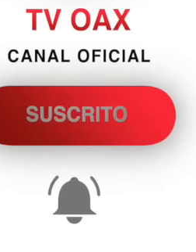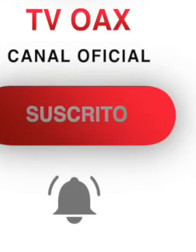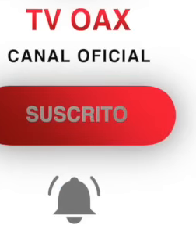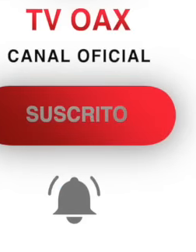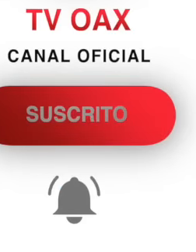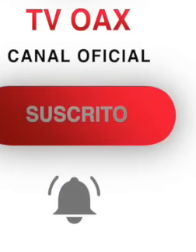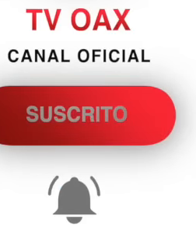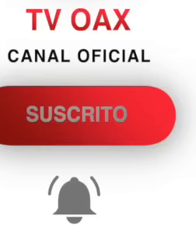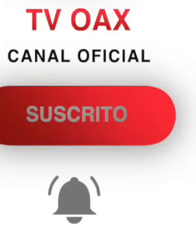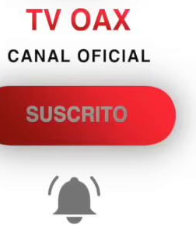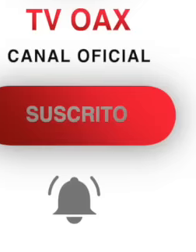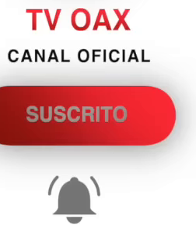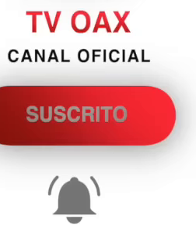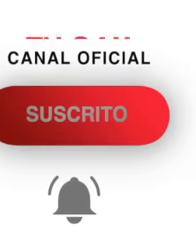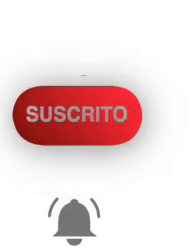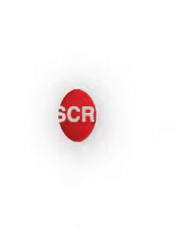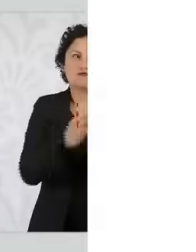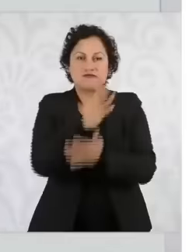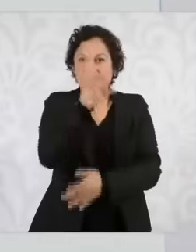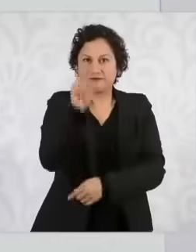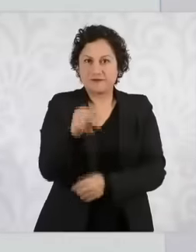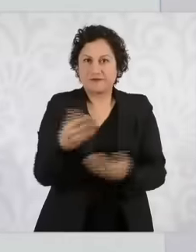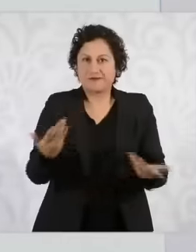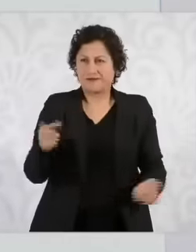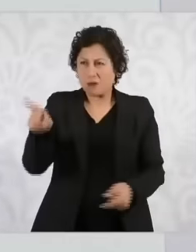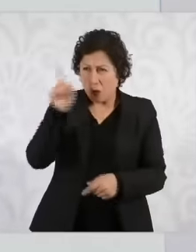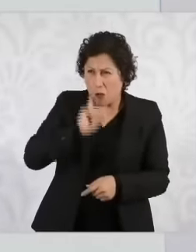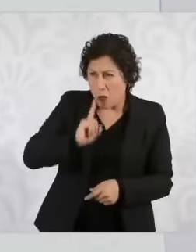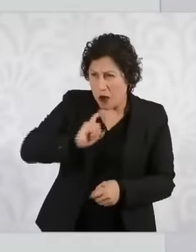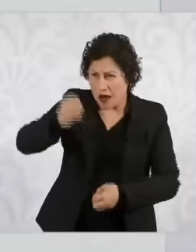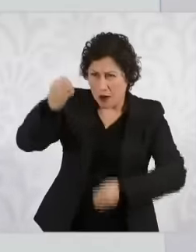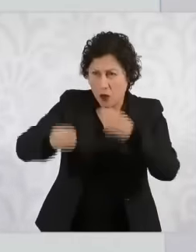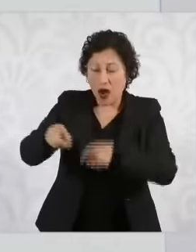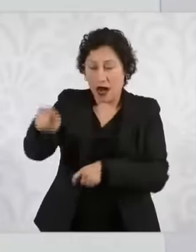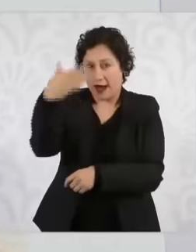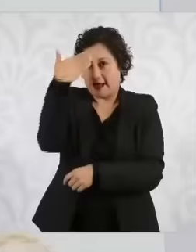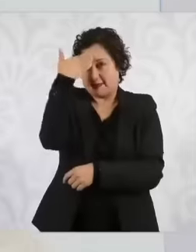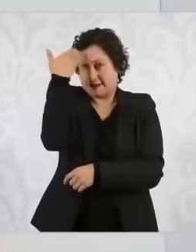the judge knows that, what happens is that they look for